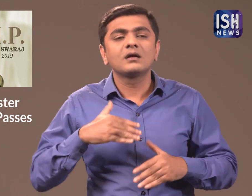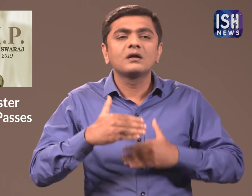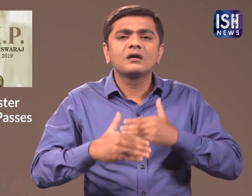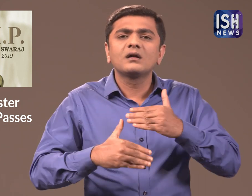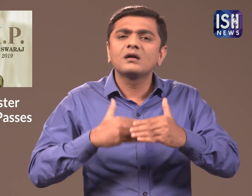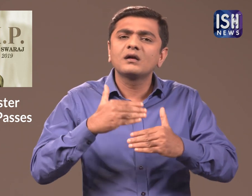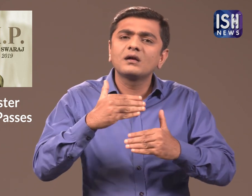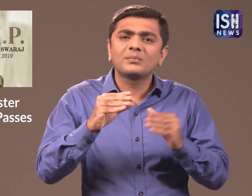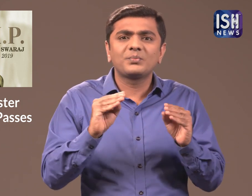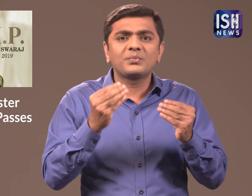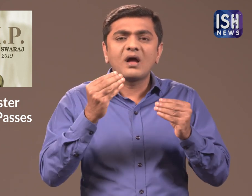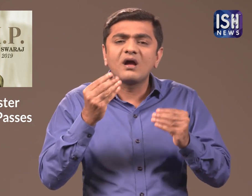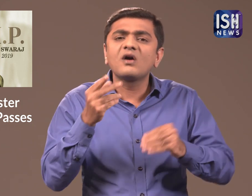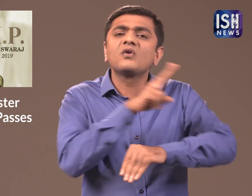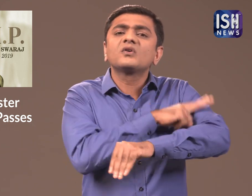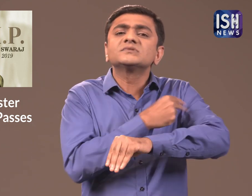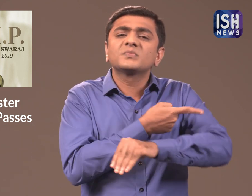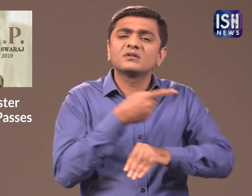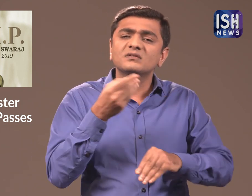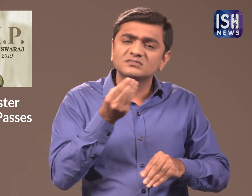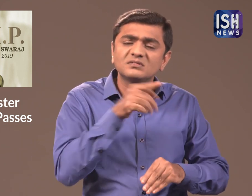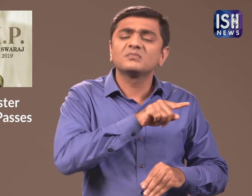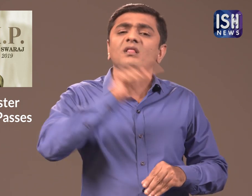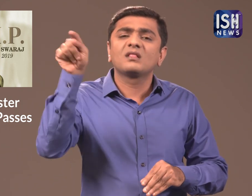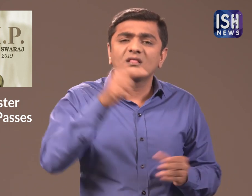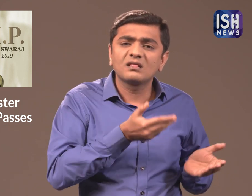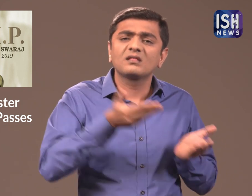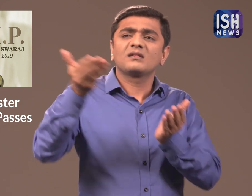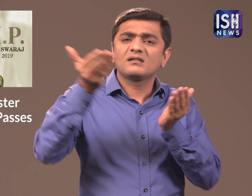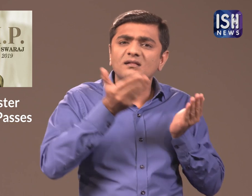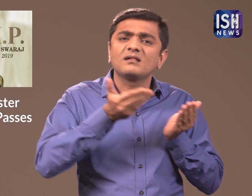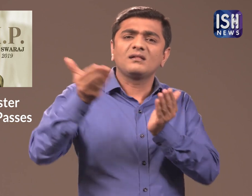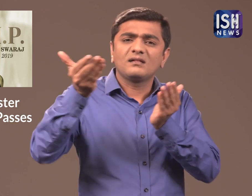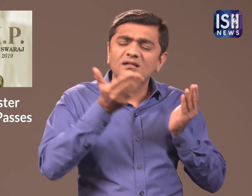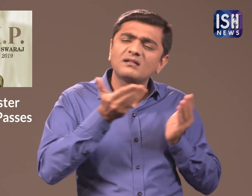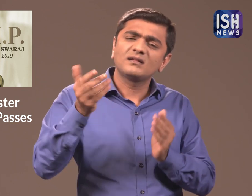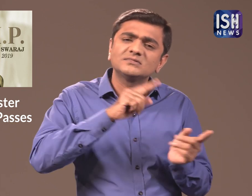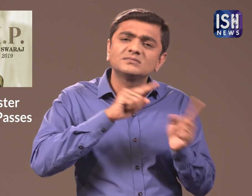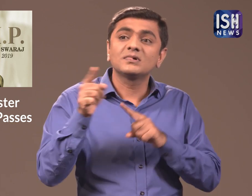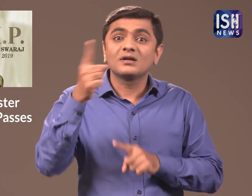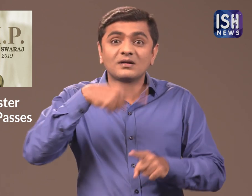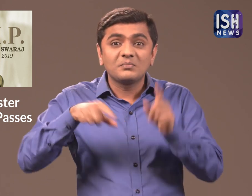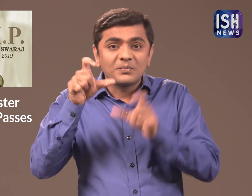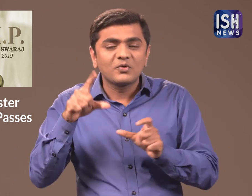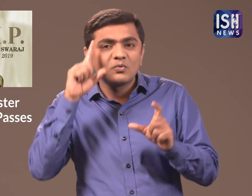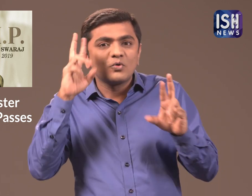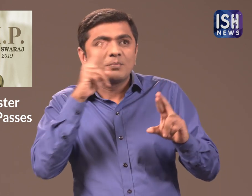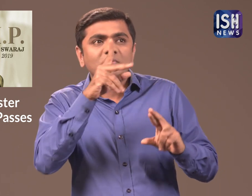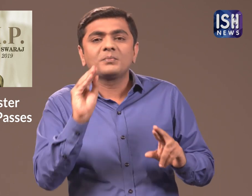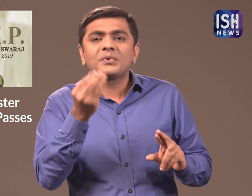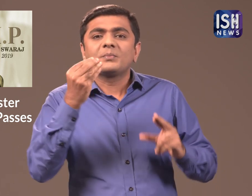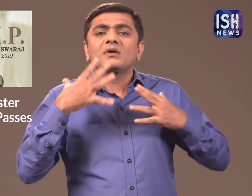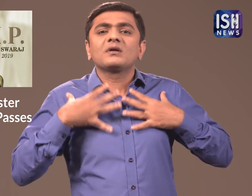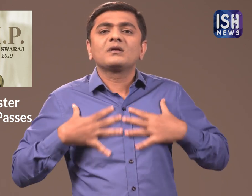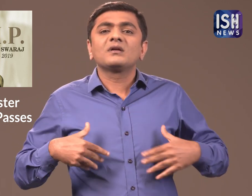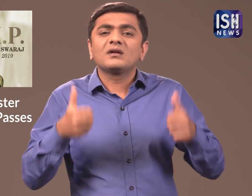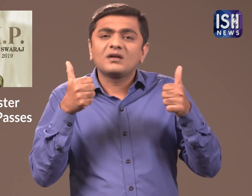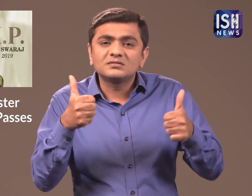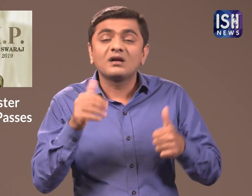She was getting better but she was hospitalised a few times. Everyone thought she was getting better.